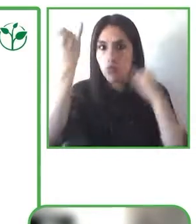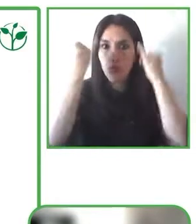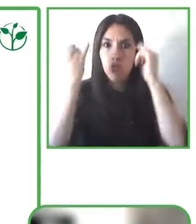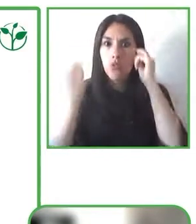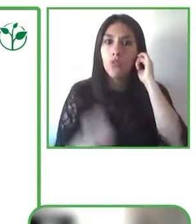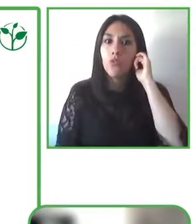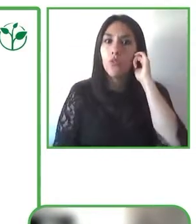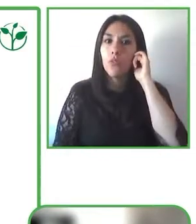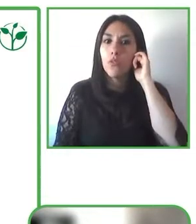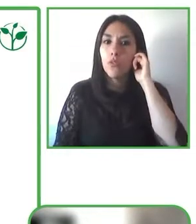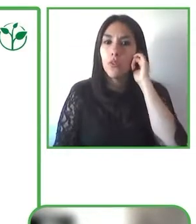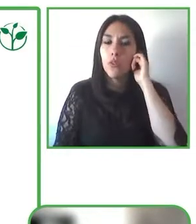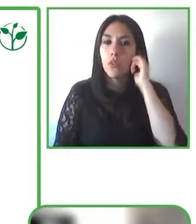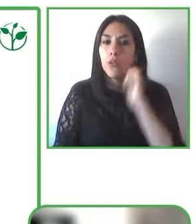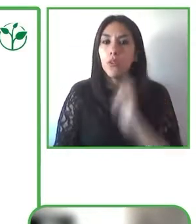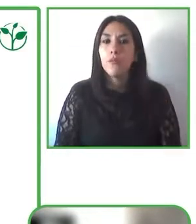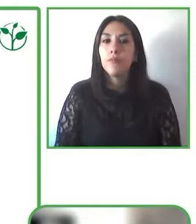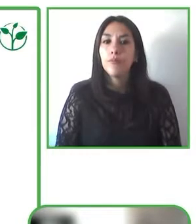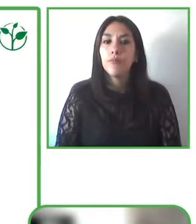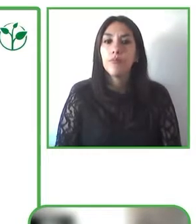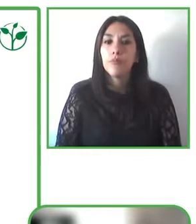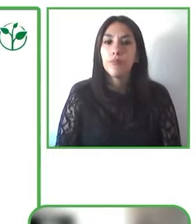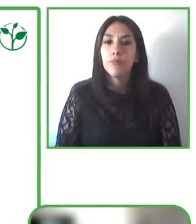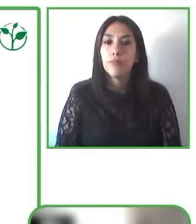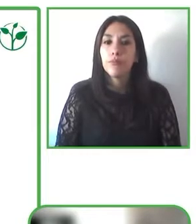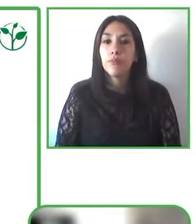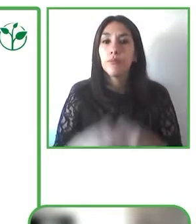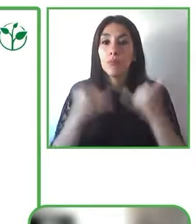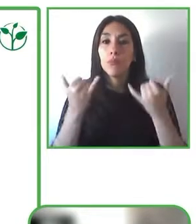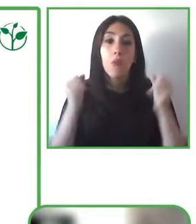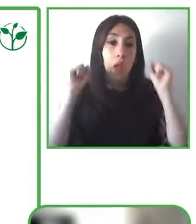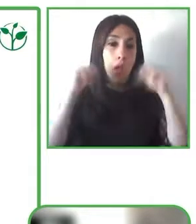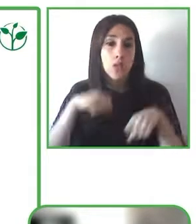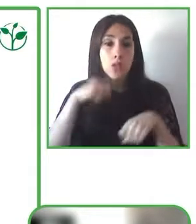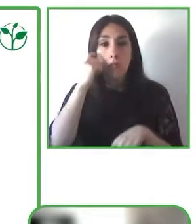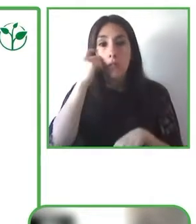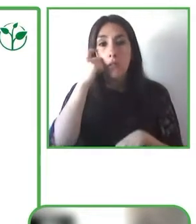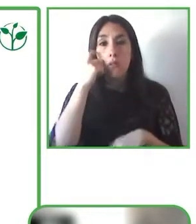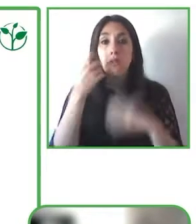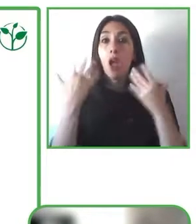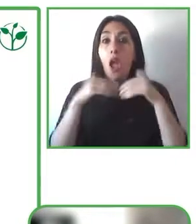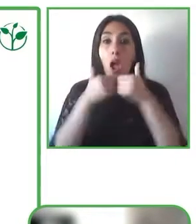you're looking for in terms of a device that’s suitable for different types of needs